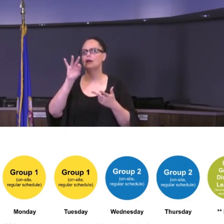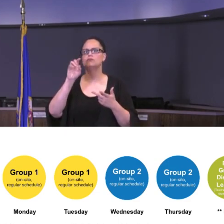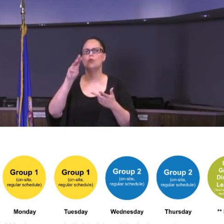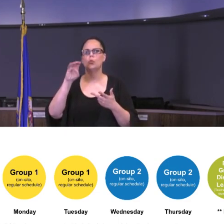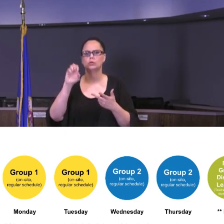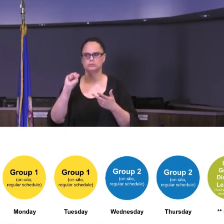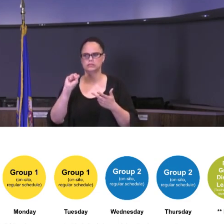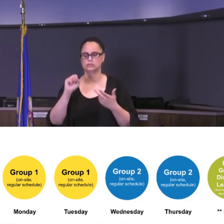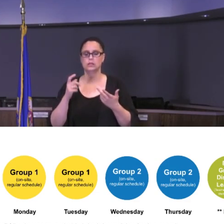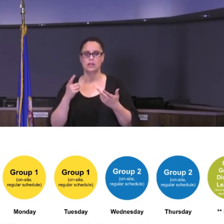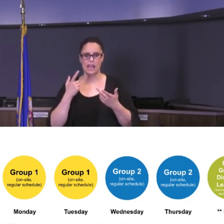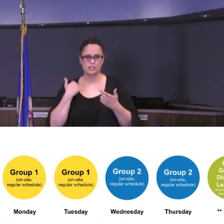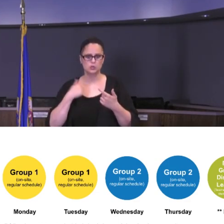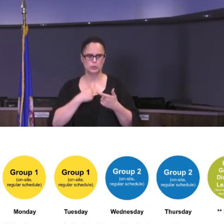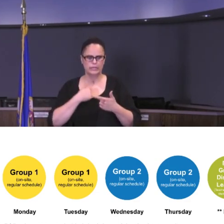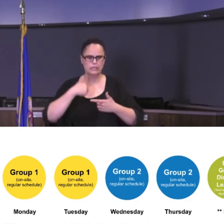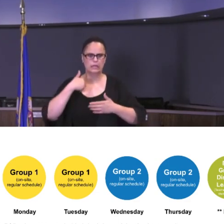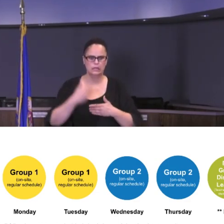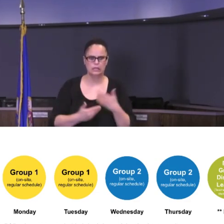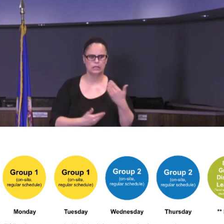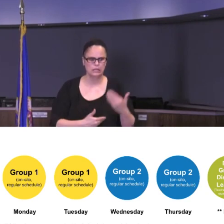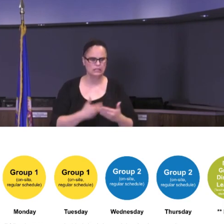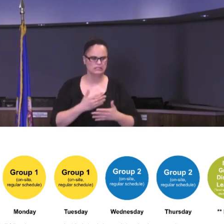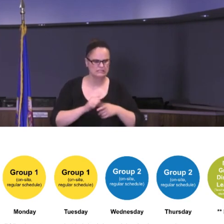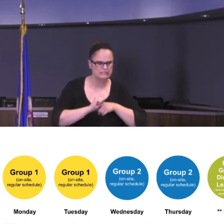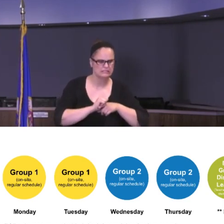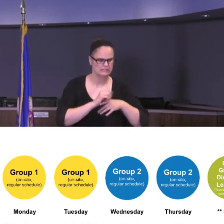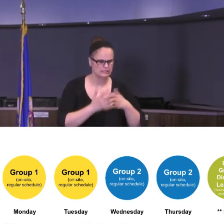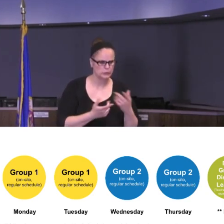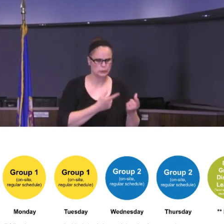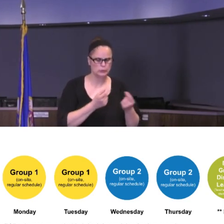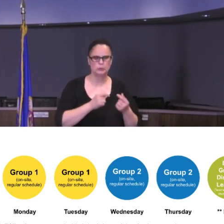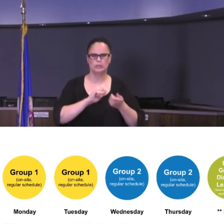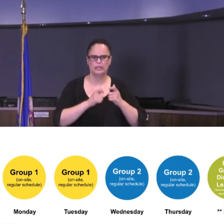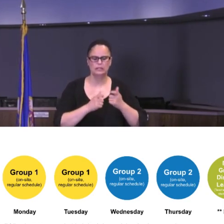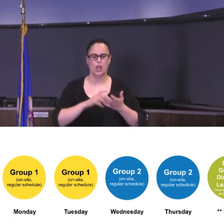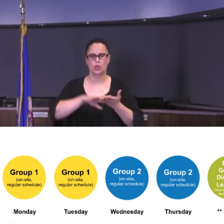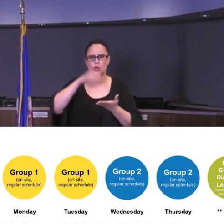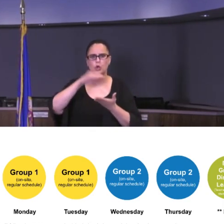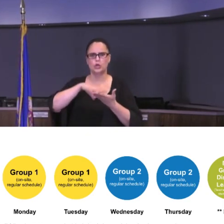learning as we were doing it, which is really difficult. So we wanted to make sure that this summer